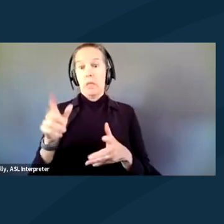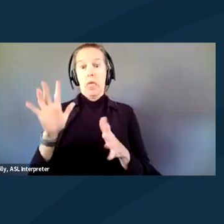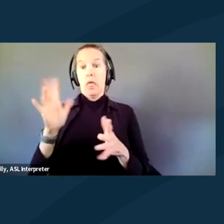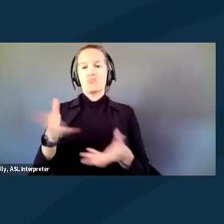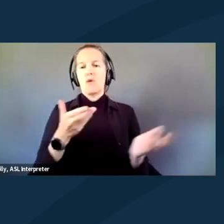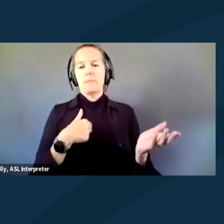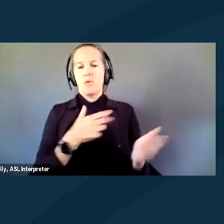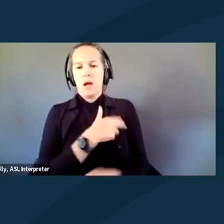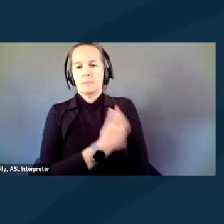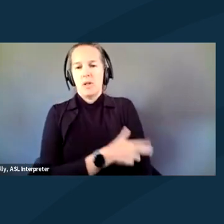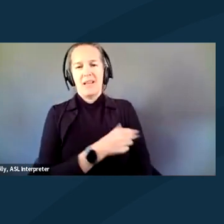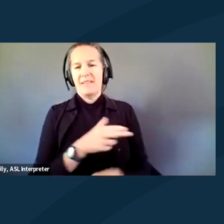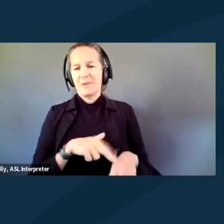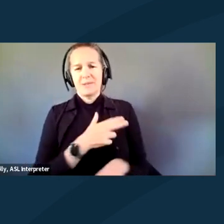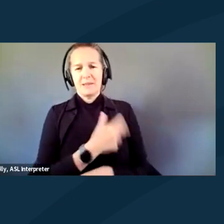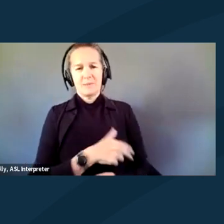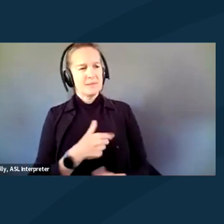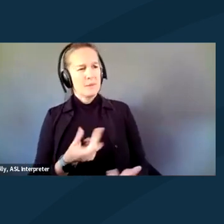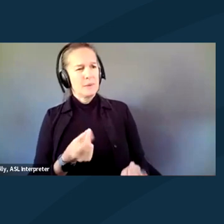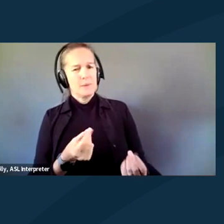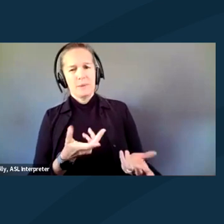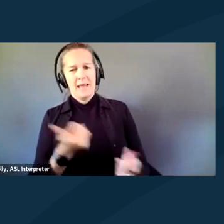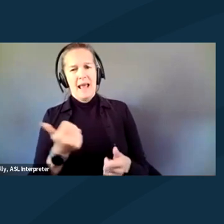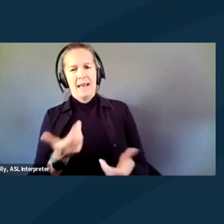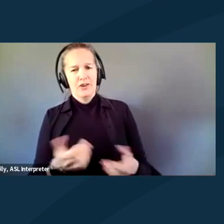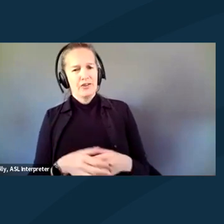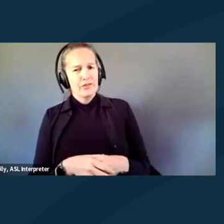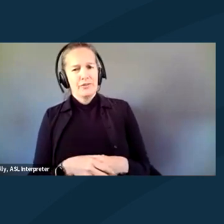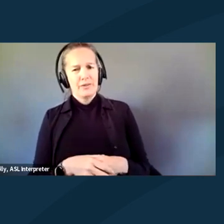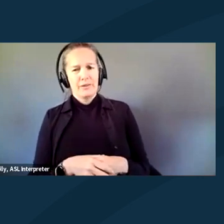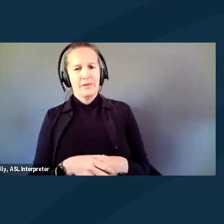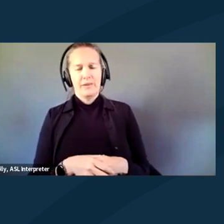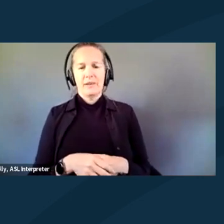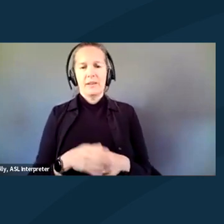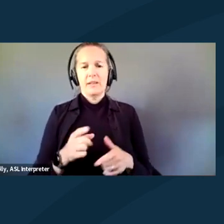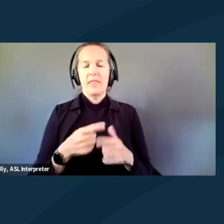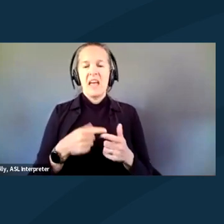And of course, the hospital was like, "What are you doing? Get out of here." And then I was taken to jail